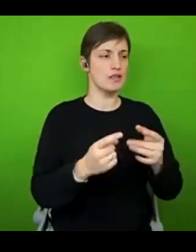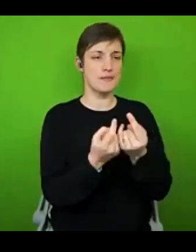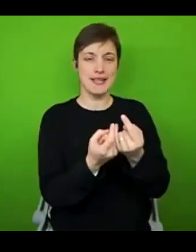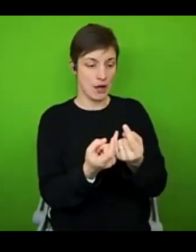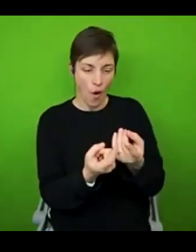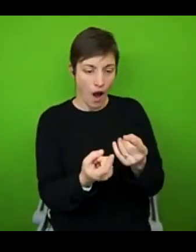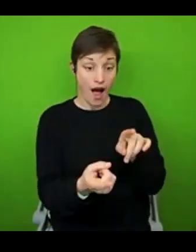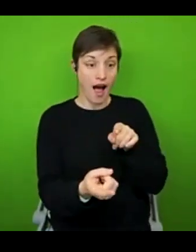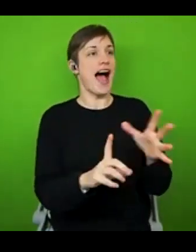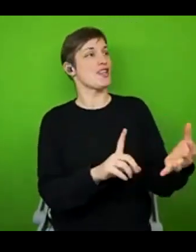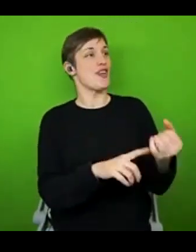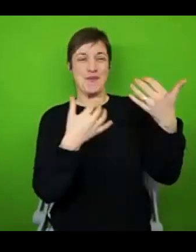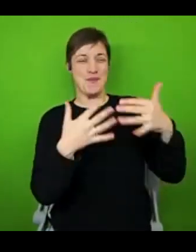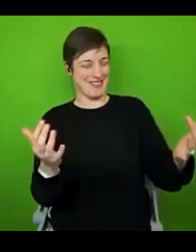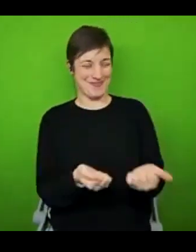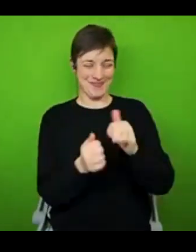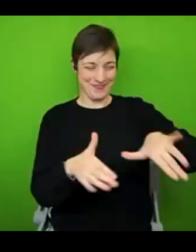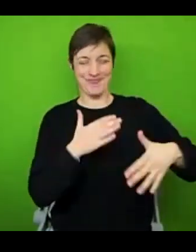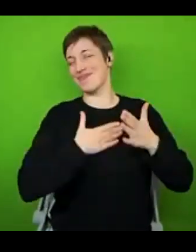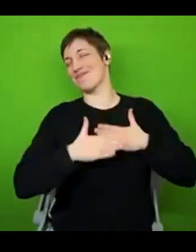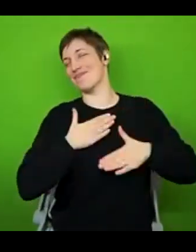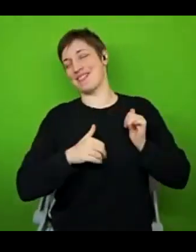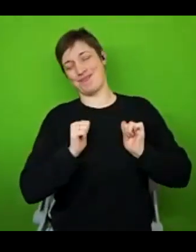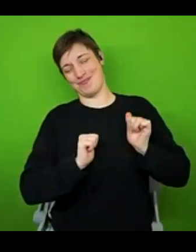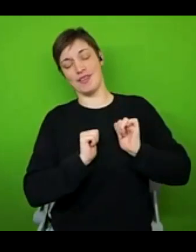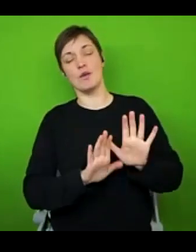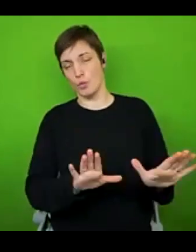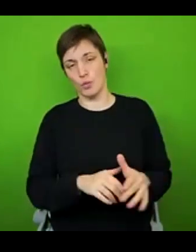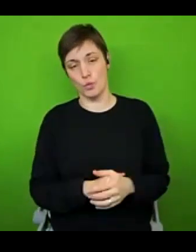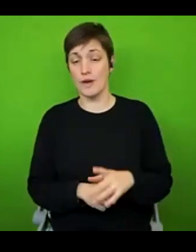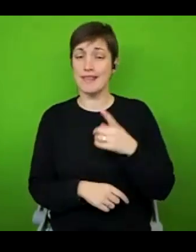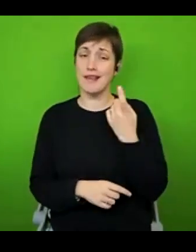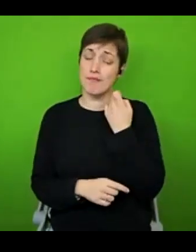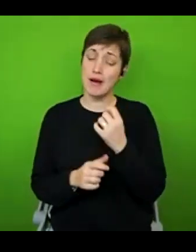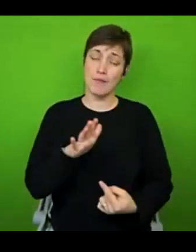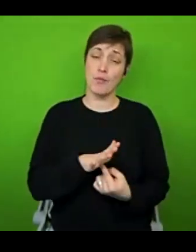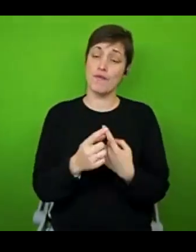down to is, it's about identifying what matters most to you as an individual, and finding the enjoyment in the